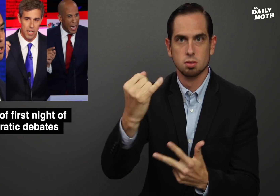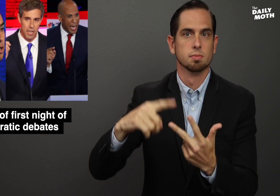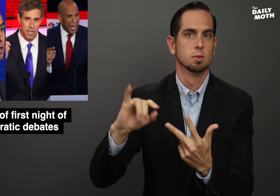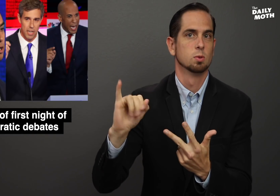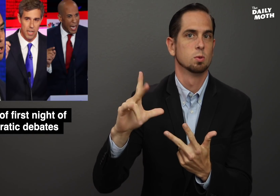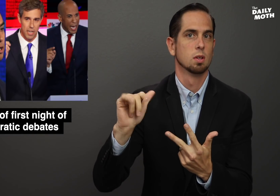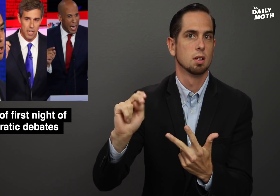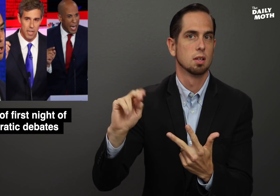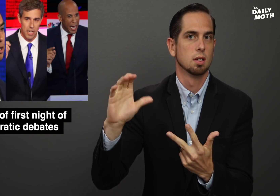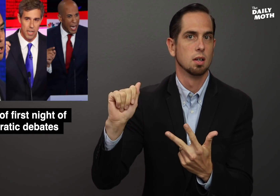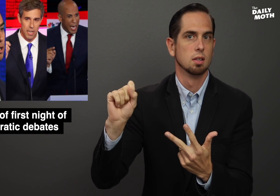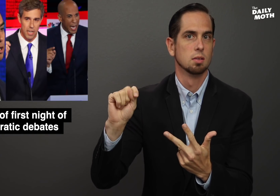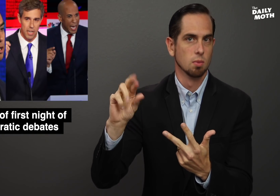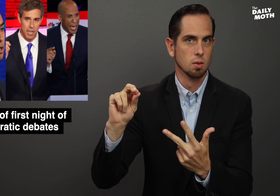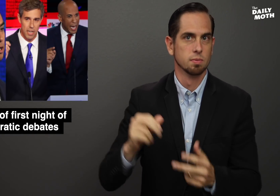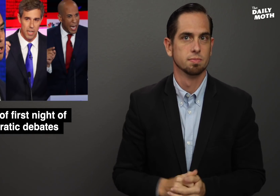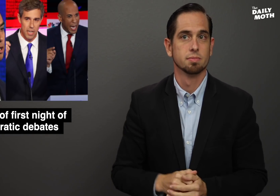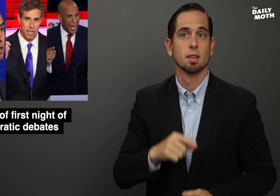and Julian Castro.